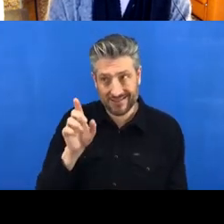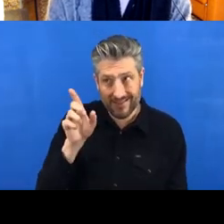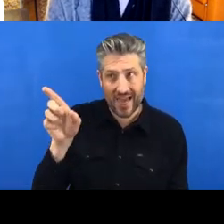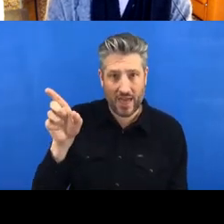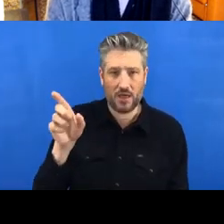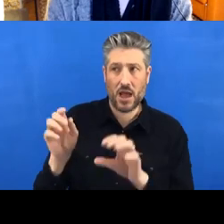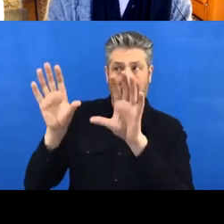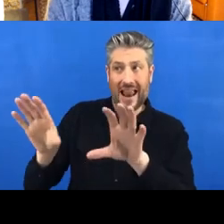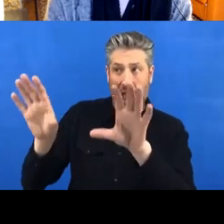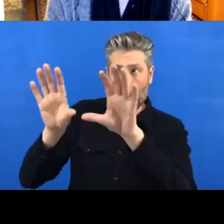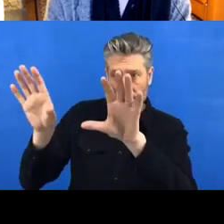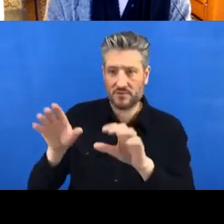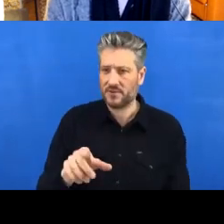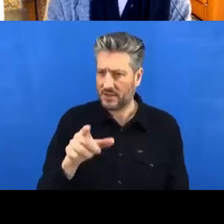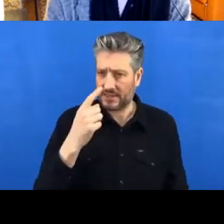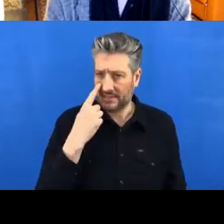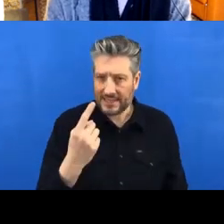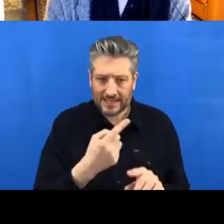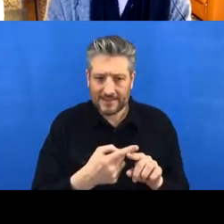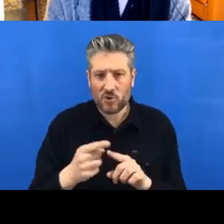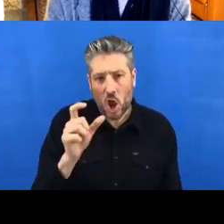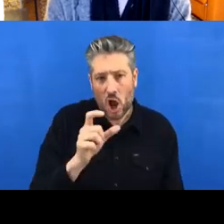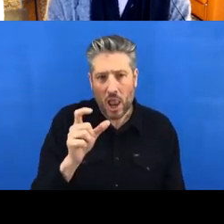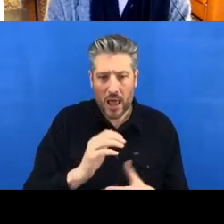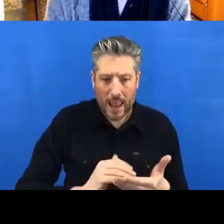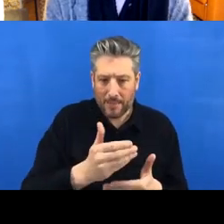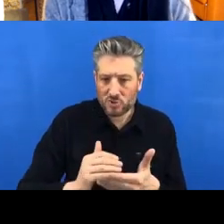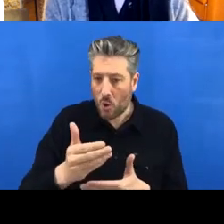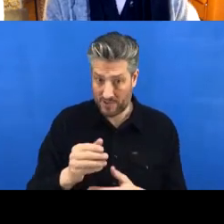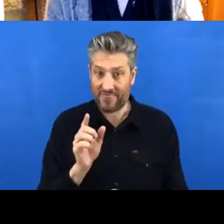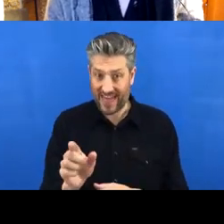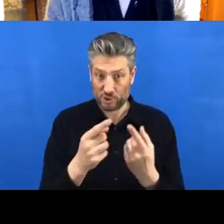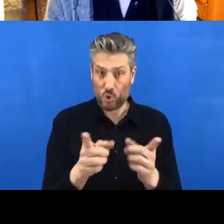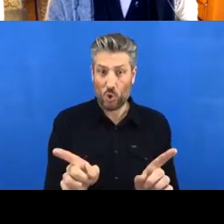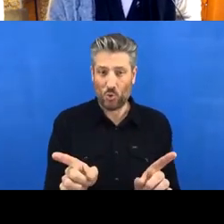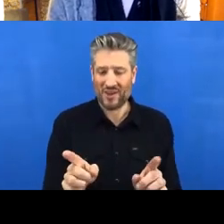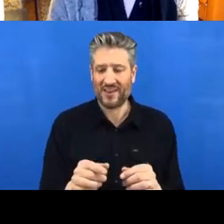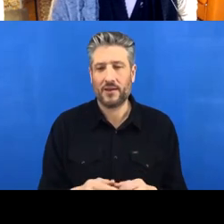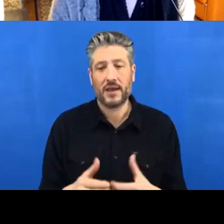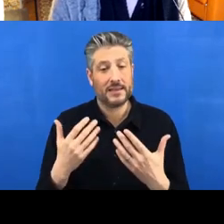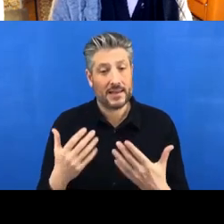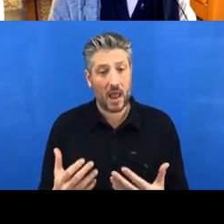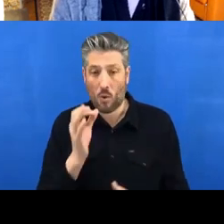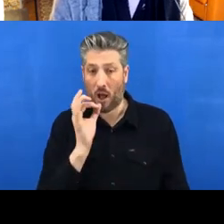What I’m going to ask you to do is ‘fork’, so make your own copy of the repository